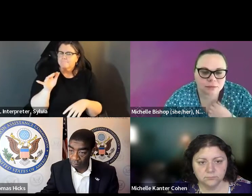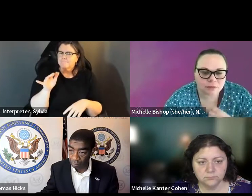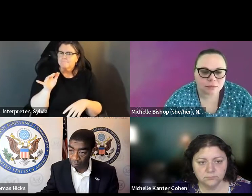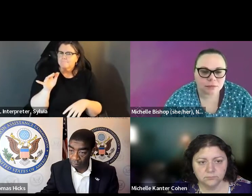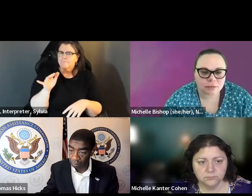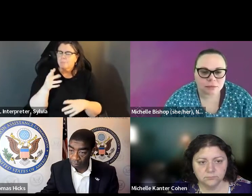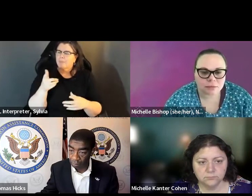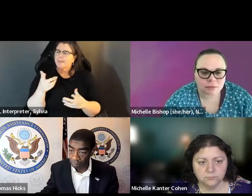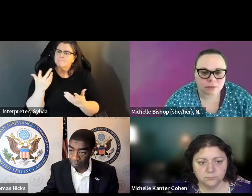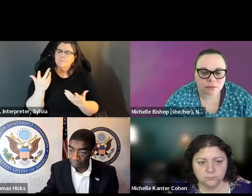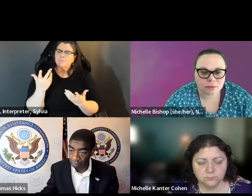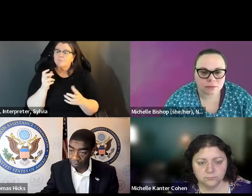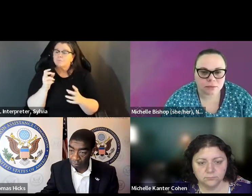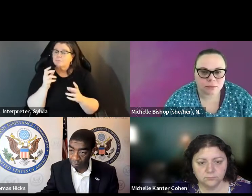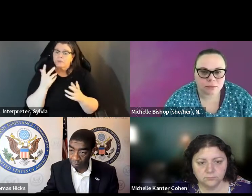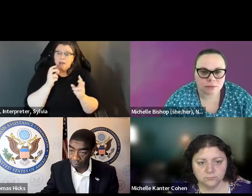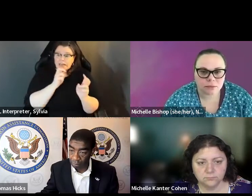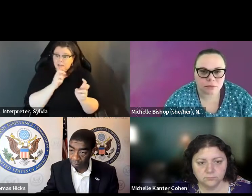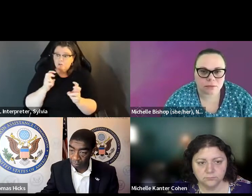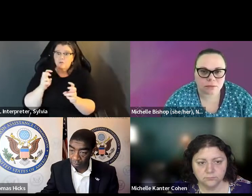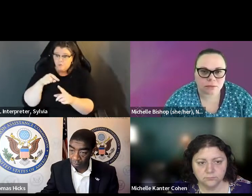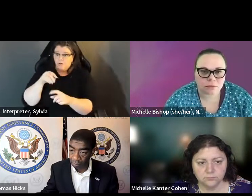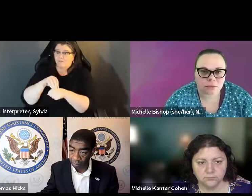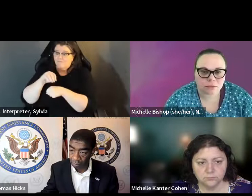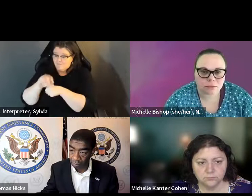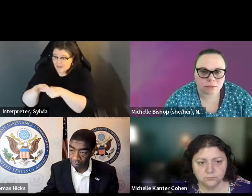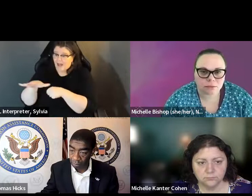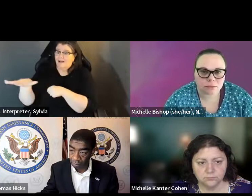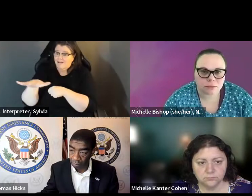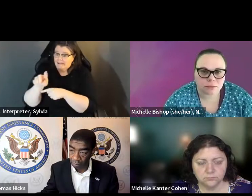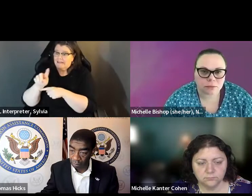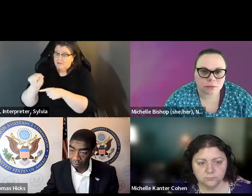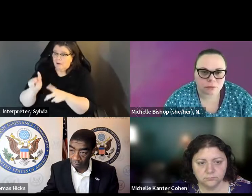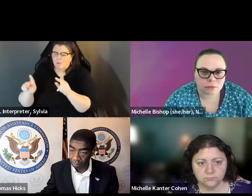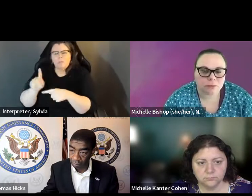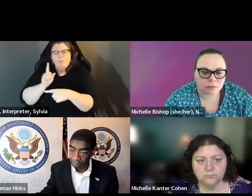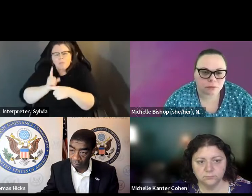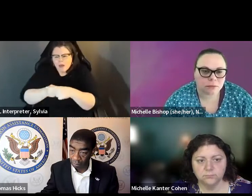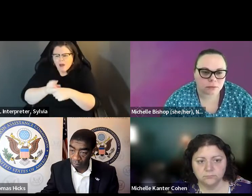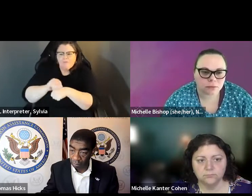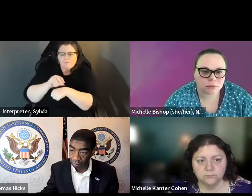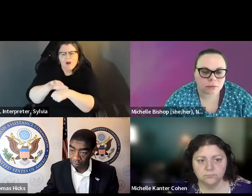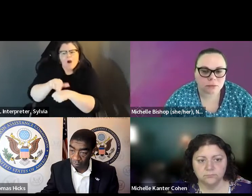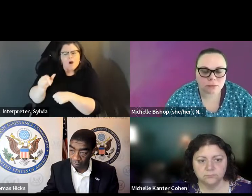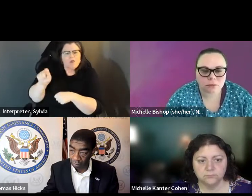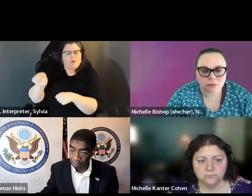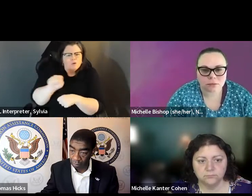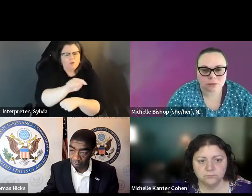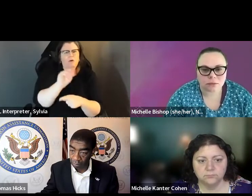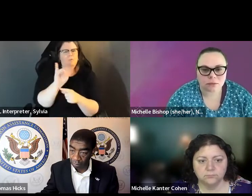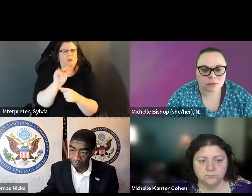days is the working to have connections or intersectionalities between issues of -- that affect people be disabilities and other marginalized groups.